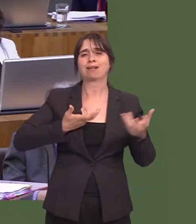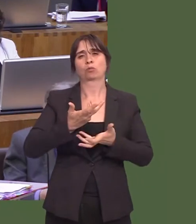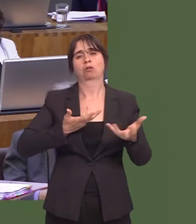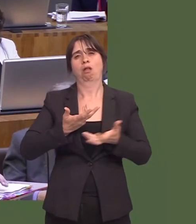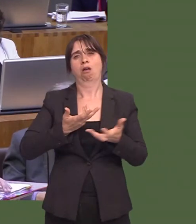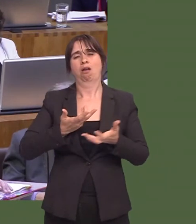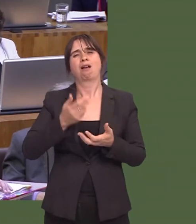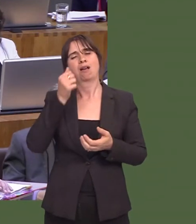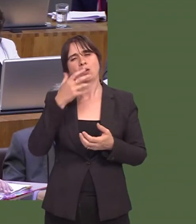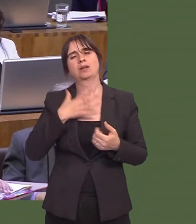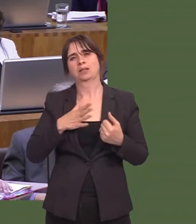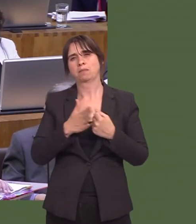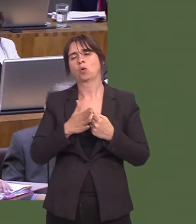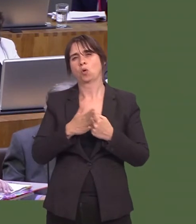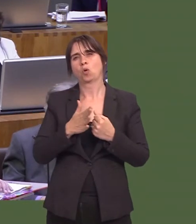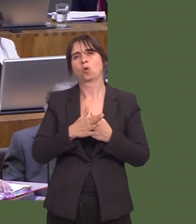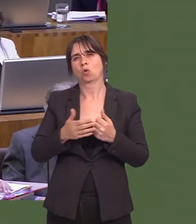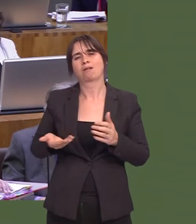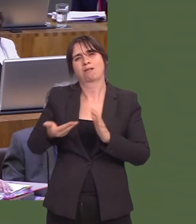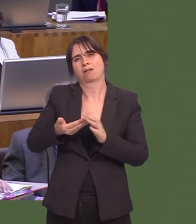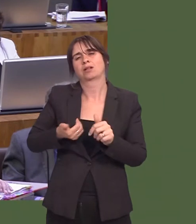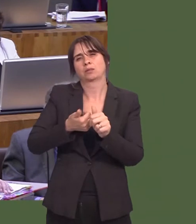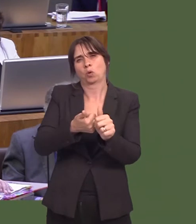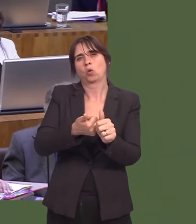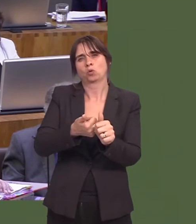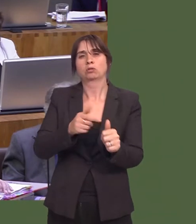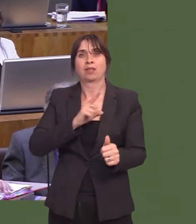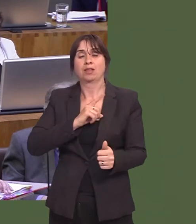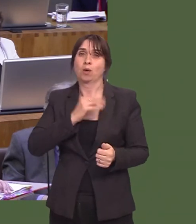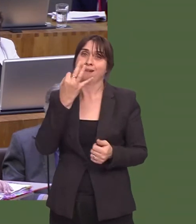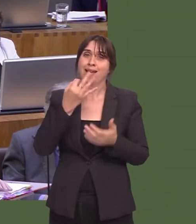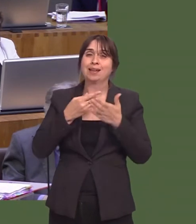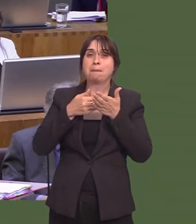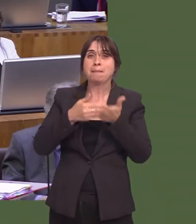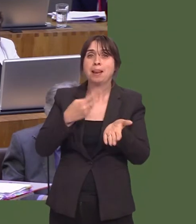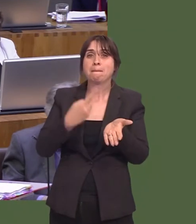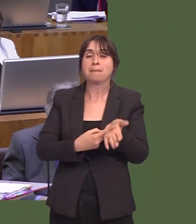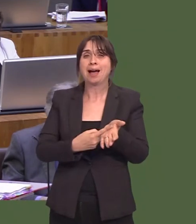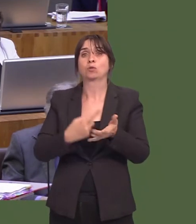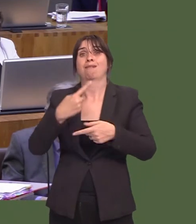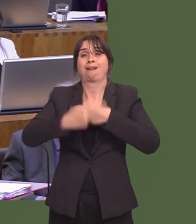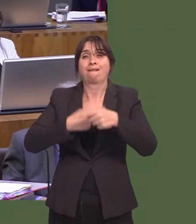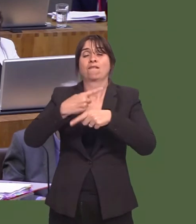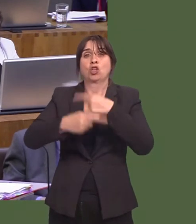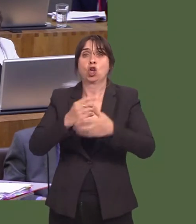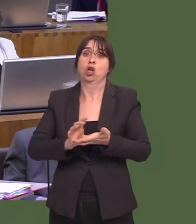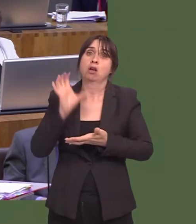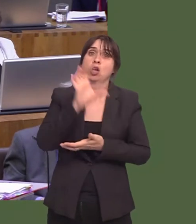wedi buddsoddi £8 miliwn y flwyddyn mewn i CAMHS. Os edrychwn ni ar ardal Betsi Cadwaladr, gan gynnwys Ynys MÙn, wrth gwrs, rydym niín